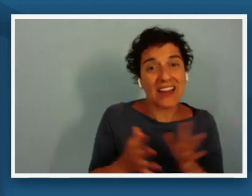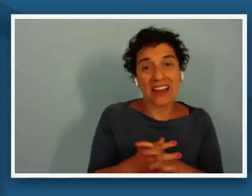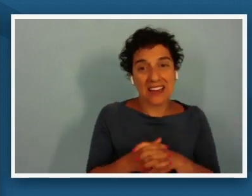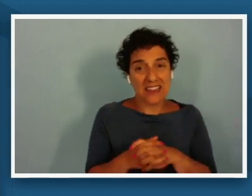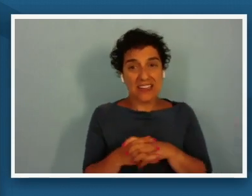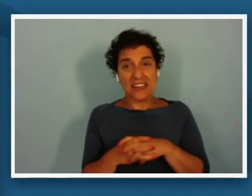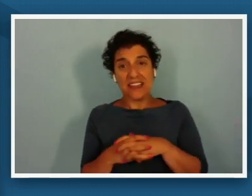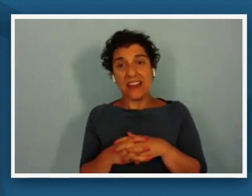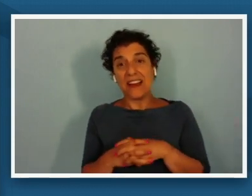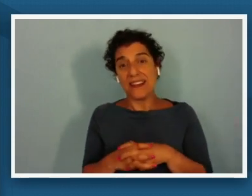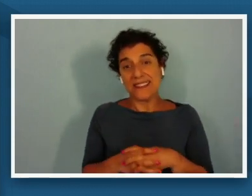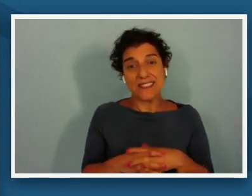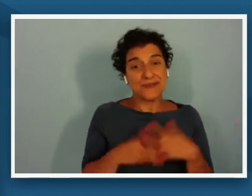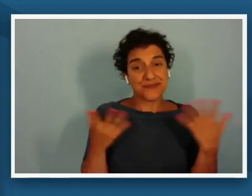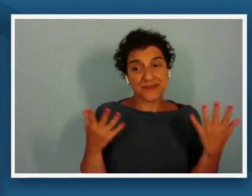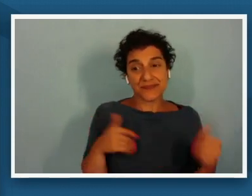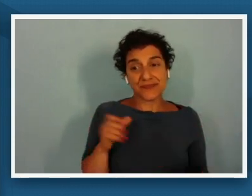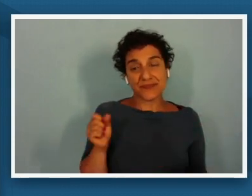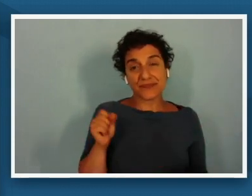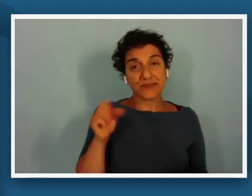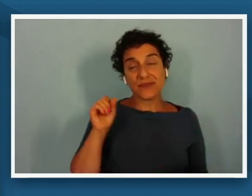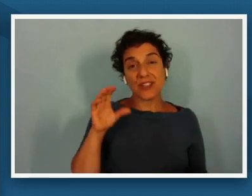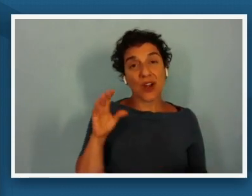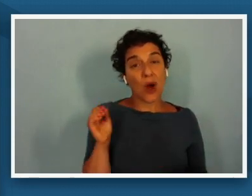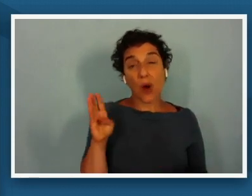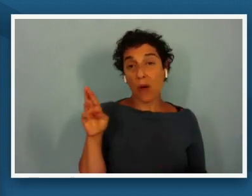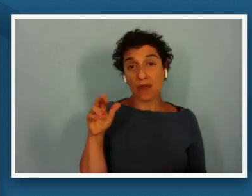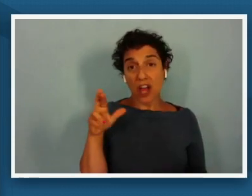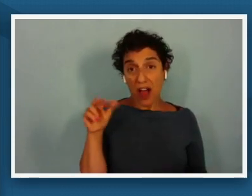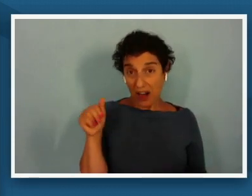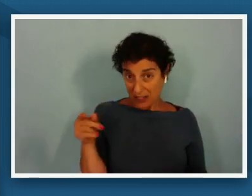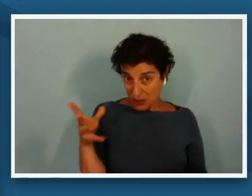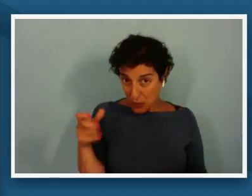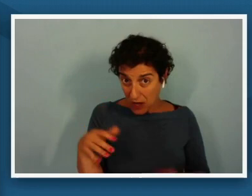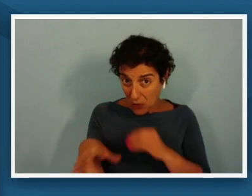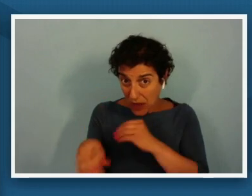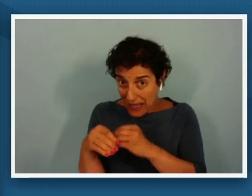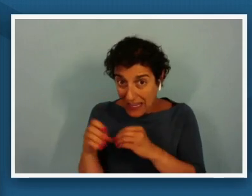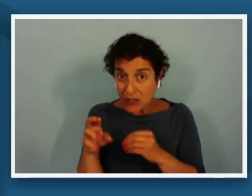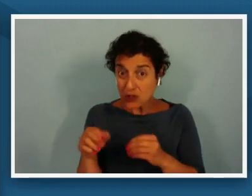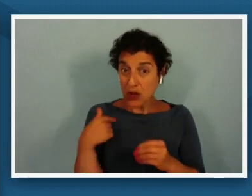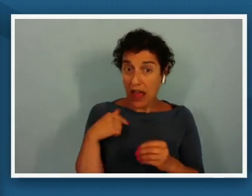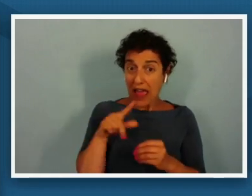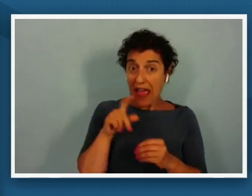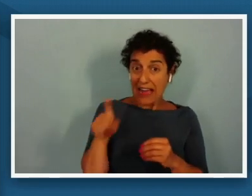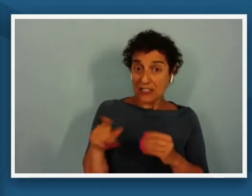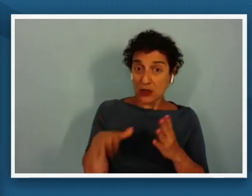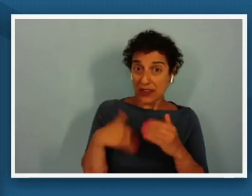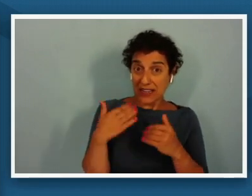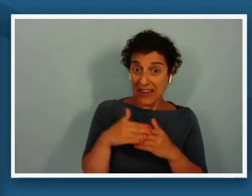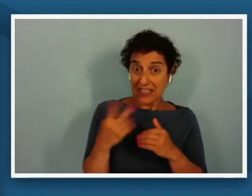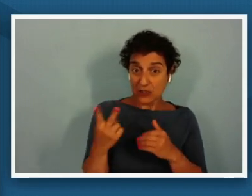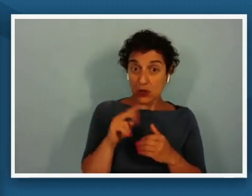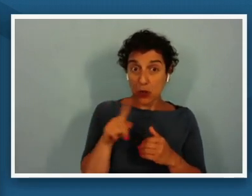yeah um so brianna do you want to weigh in or shall i ask you our next